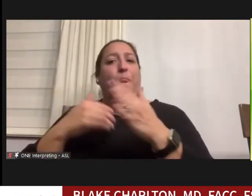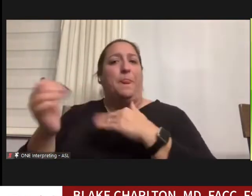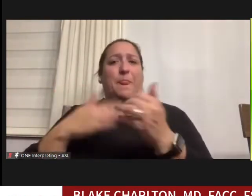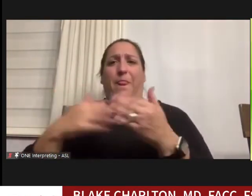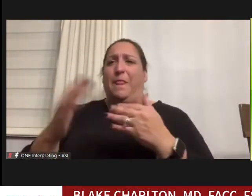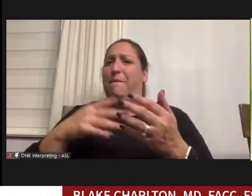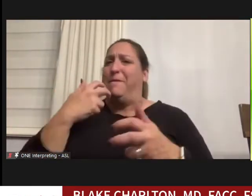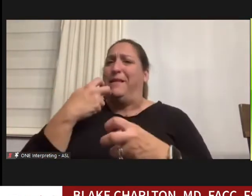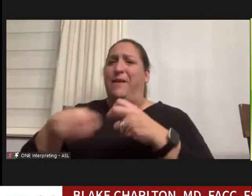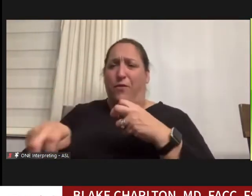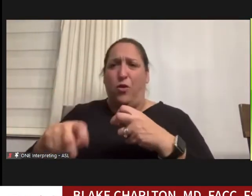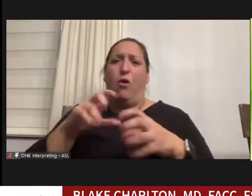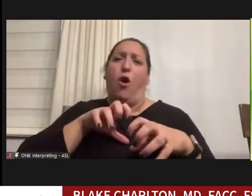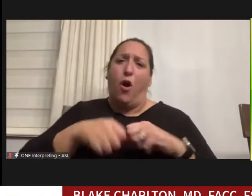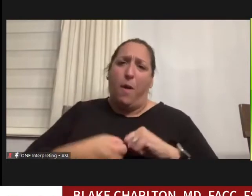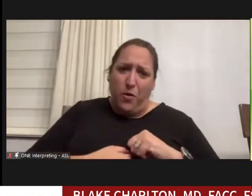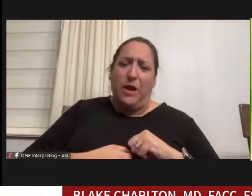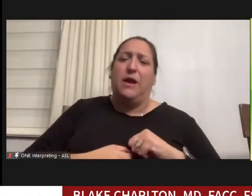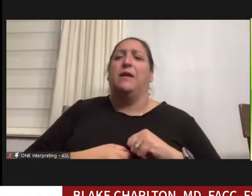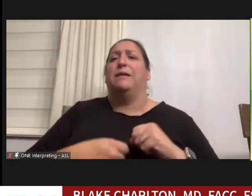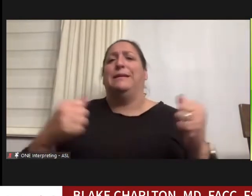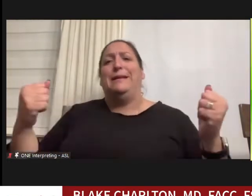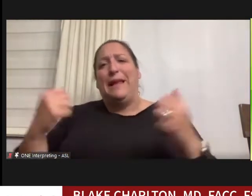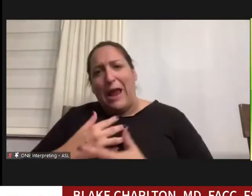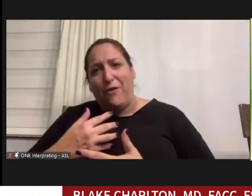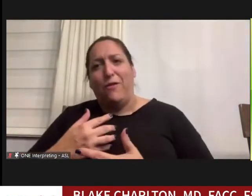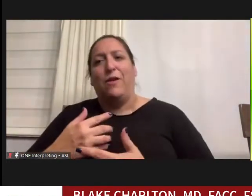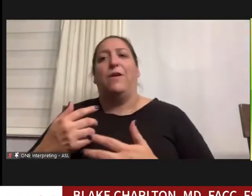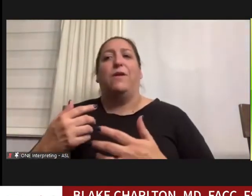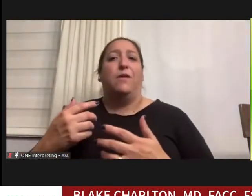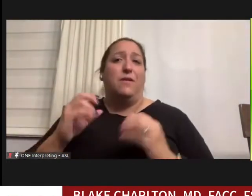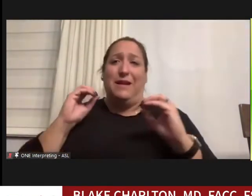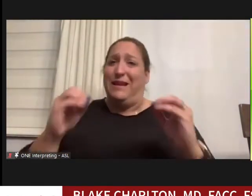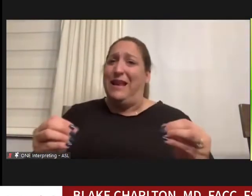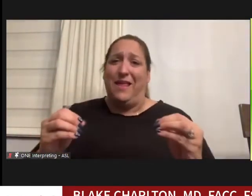heartbreaking and scary, and we didn't have anything to treat the virus that that time.